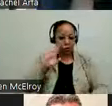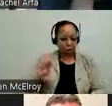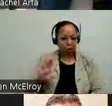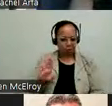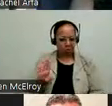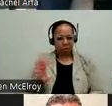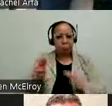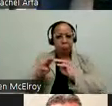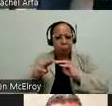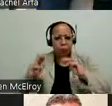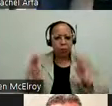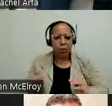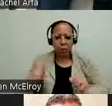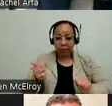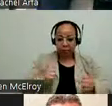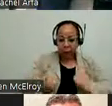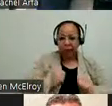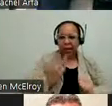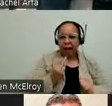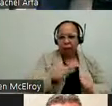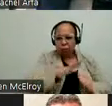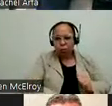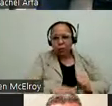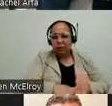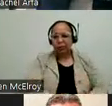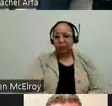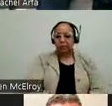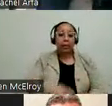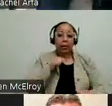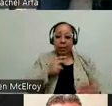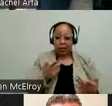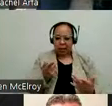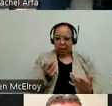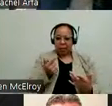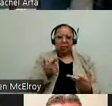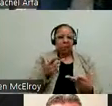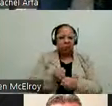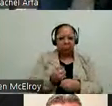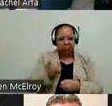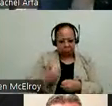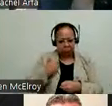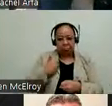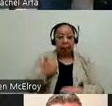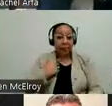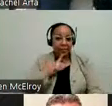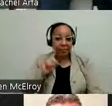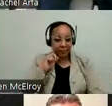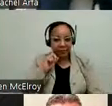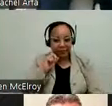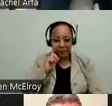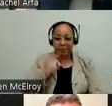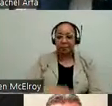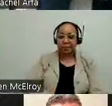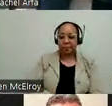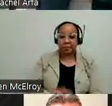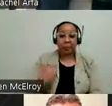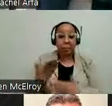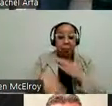theaters and outdoor spaces. So that's just a little bit of a snapshot. I'm